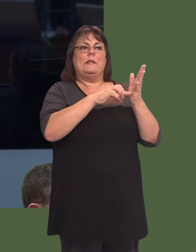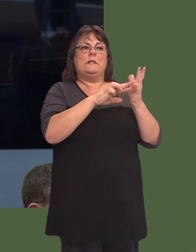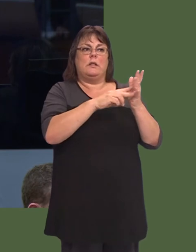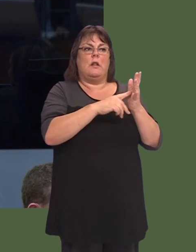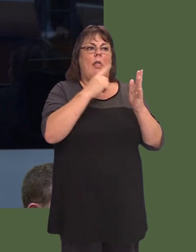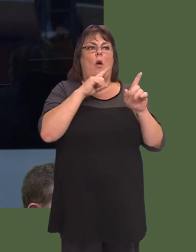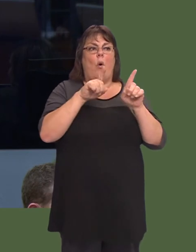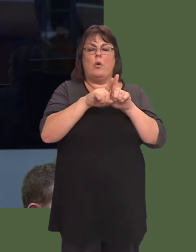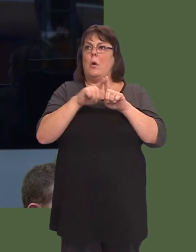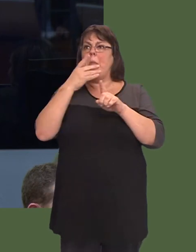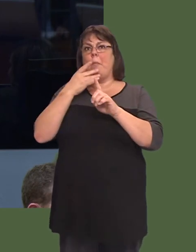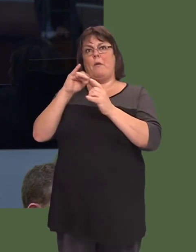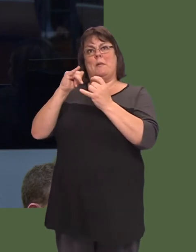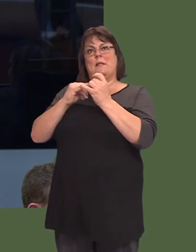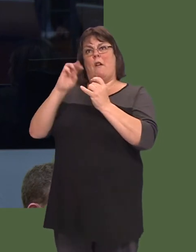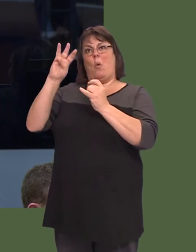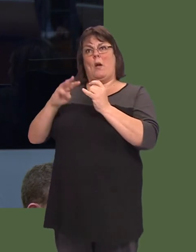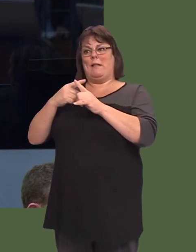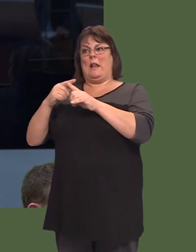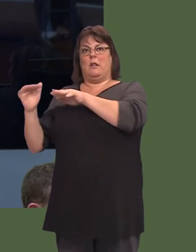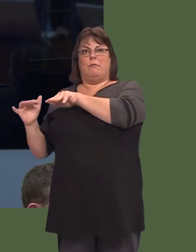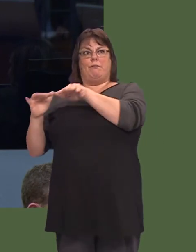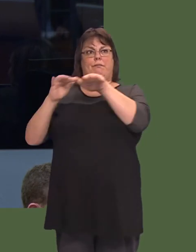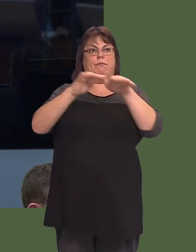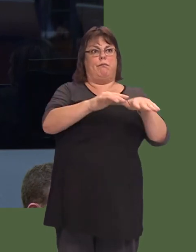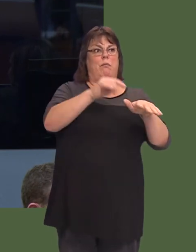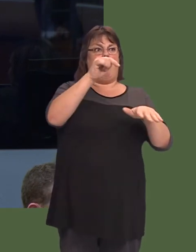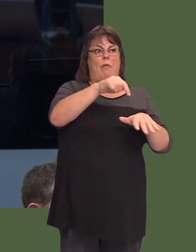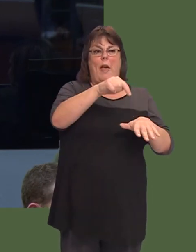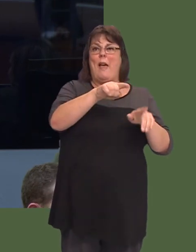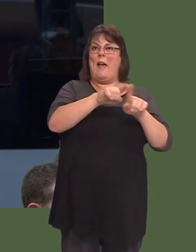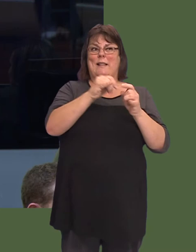gorllewin Lloegrómae presenoldeb yr uned losgiadau yna yn hanfodol bwysig i unrhyw brif ganolfan drawma.